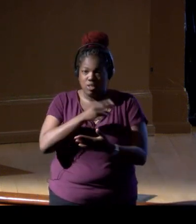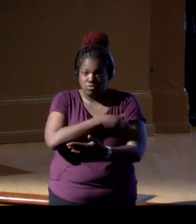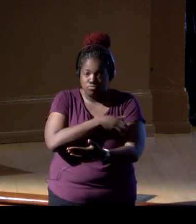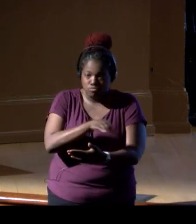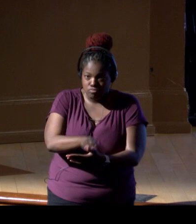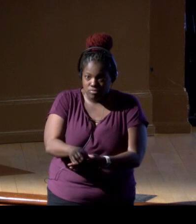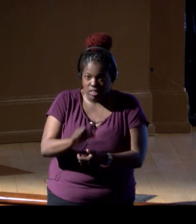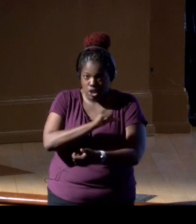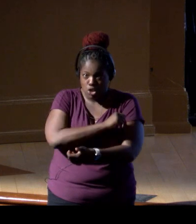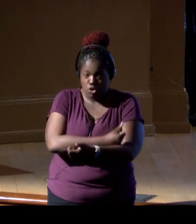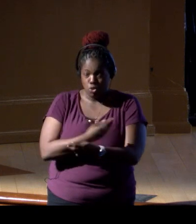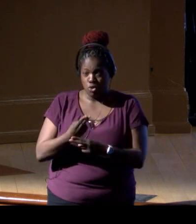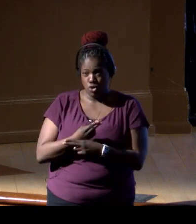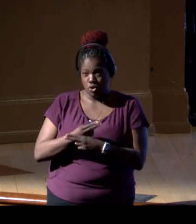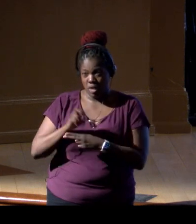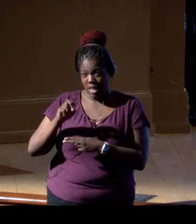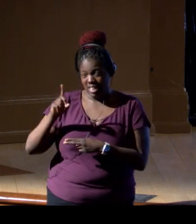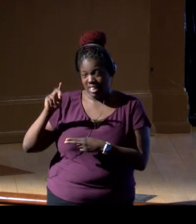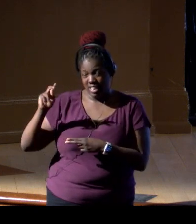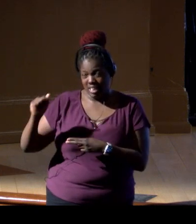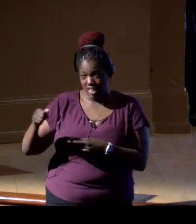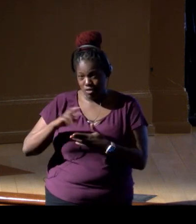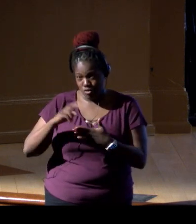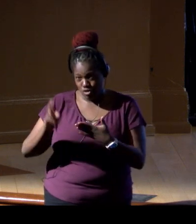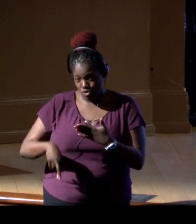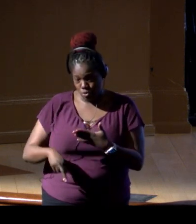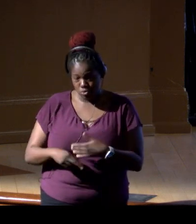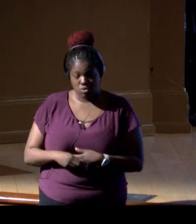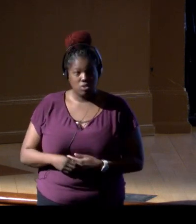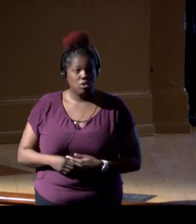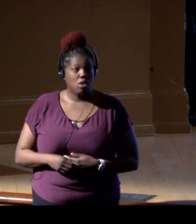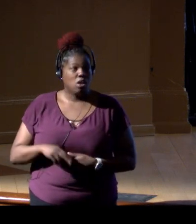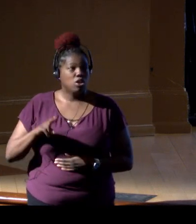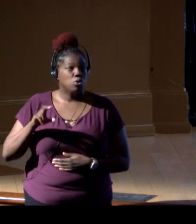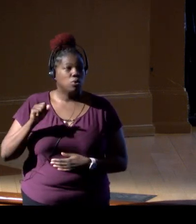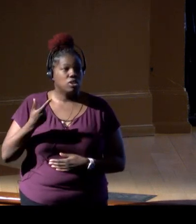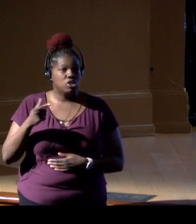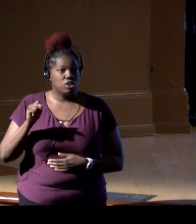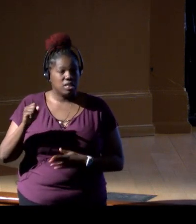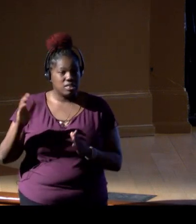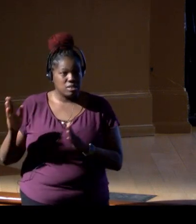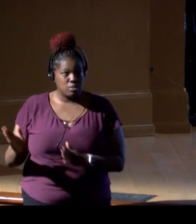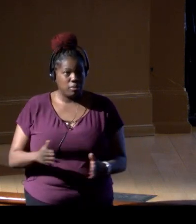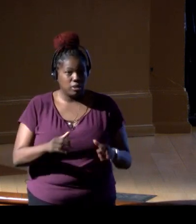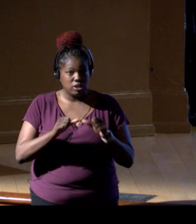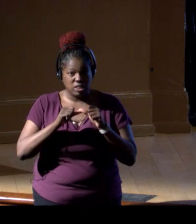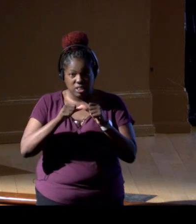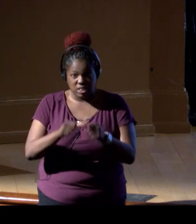to use eDNA results in decision-making. The USGS plans to continue its investment